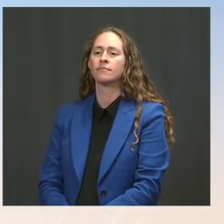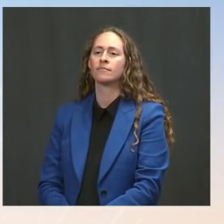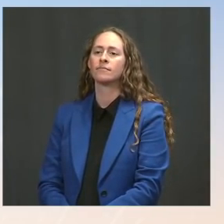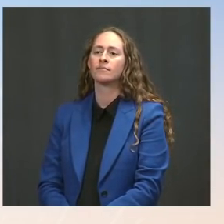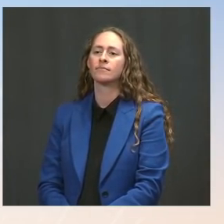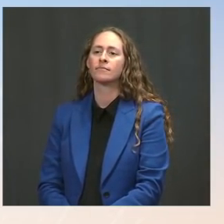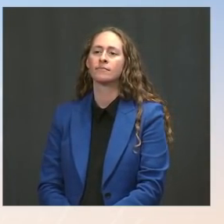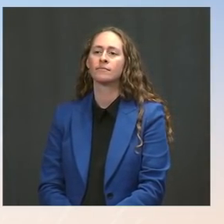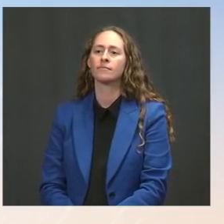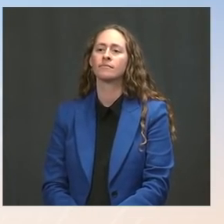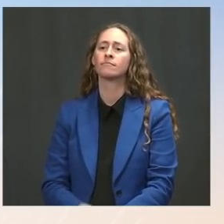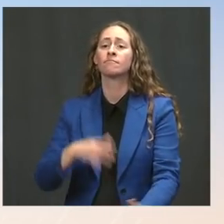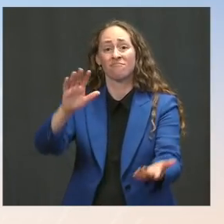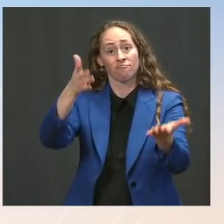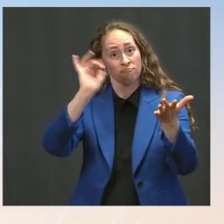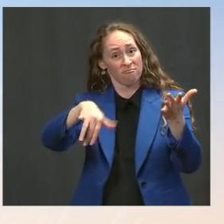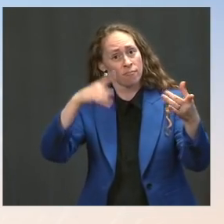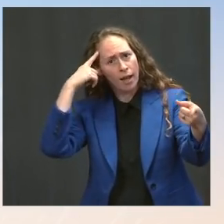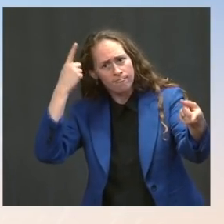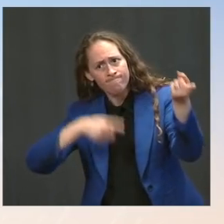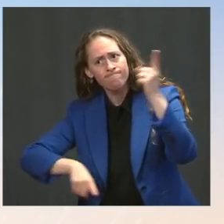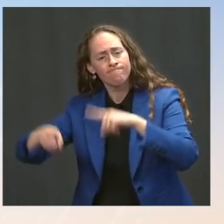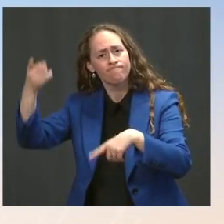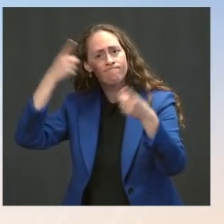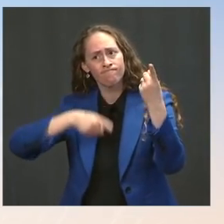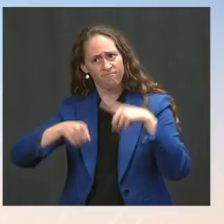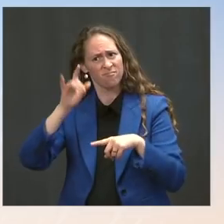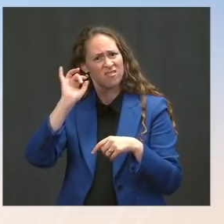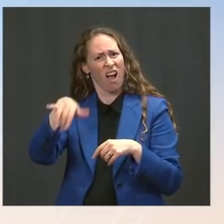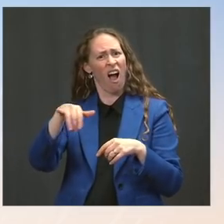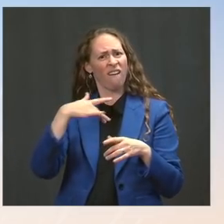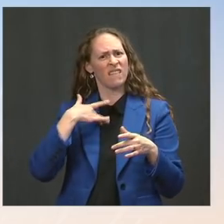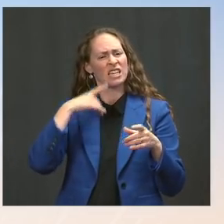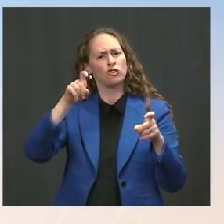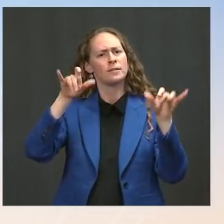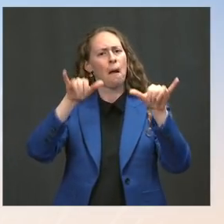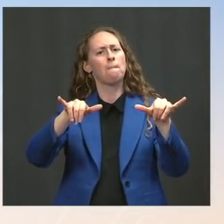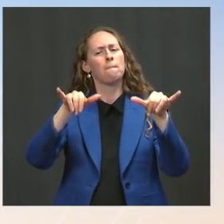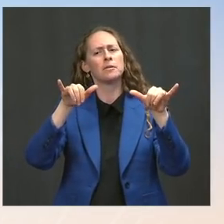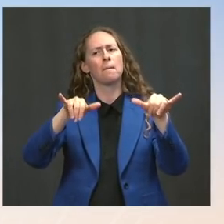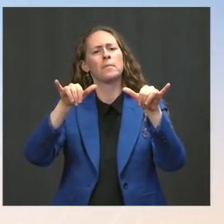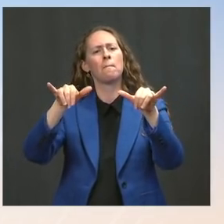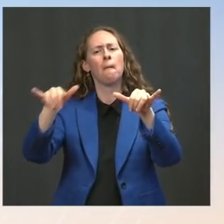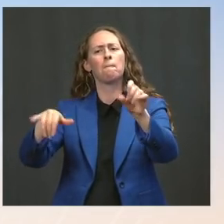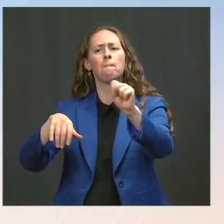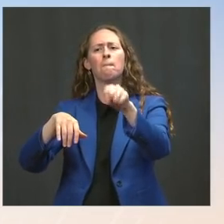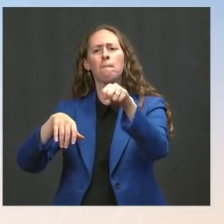And it was important for Deputy Secretary Sherman to go to Beijing and have these meetings because we think it's important for us